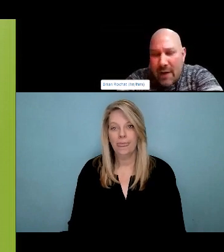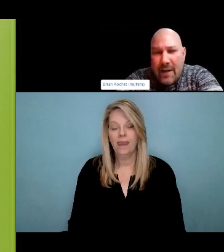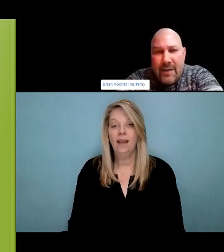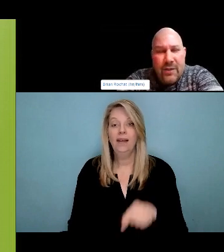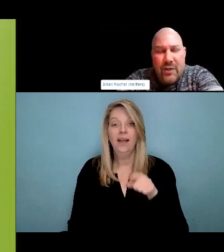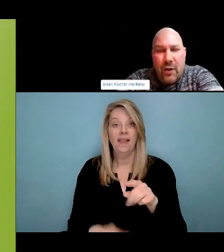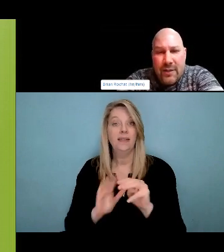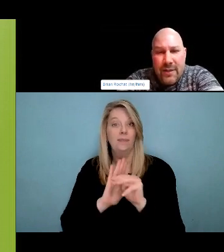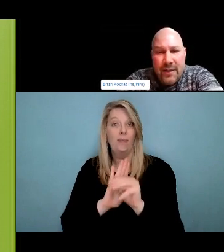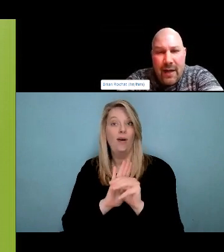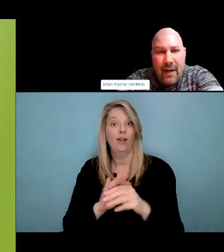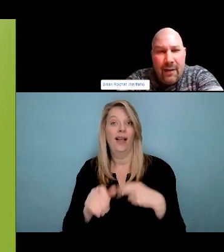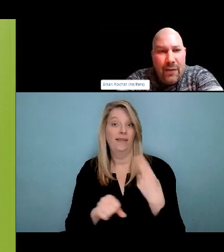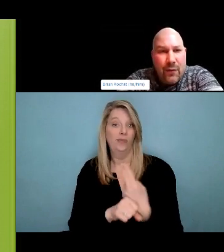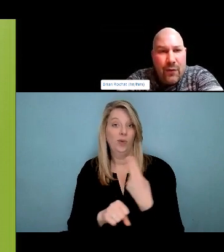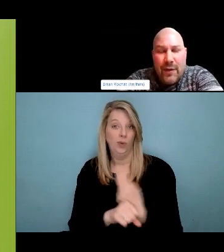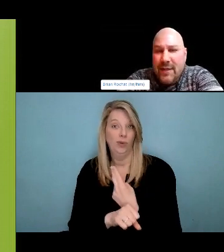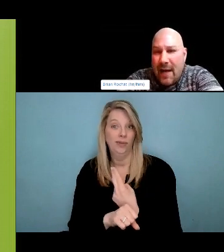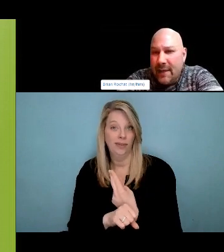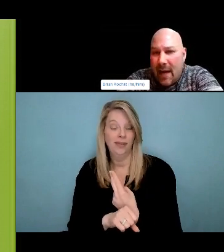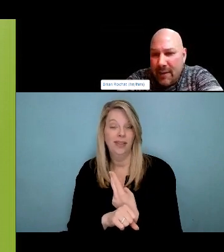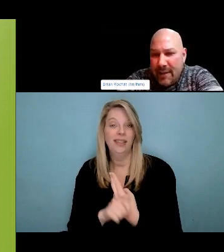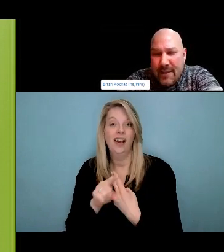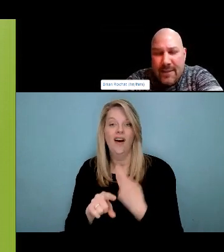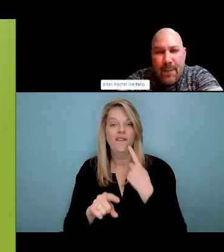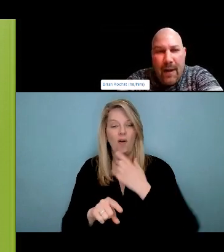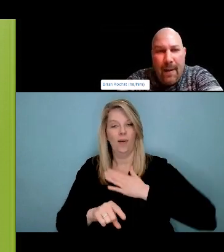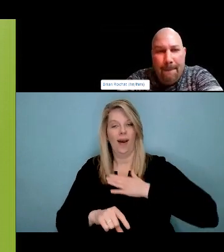video, folks, comes from the First Nations Health Authority.